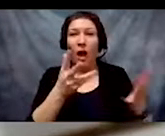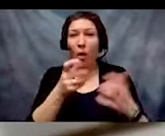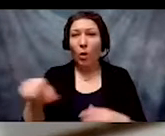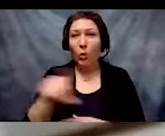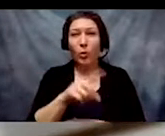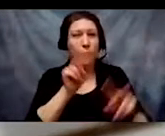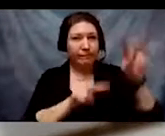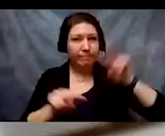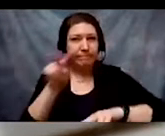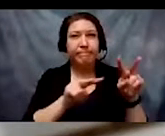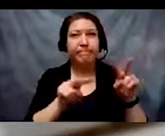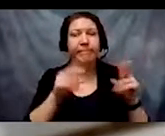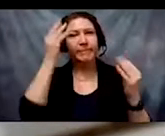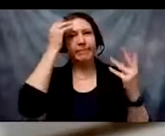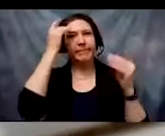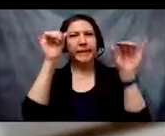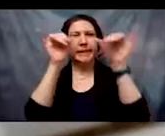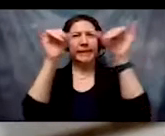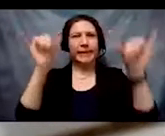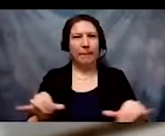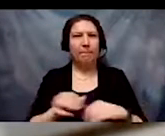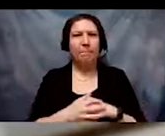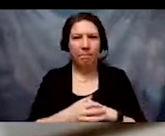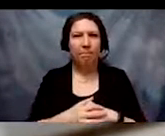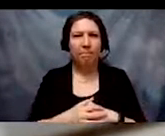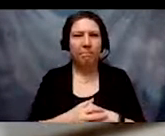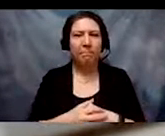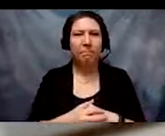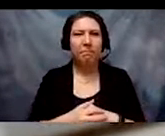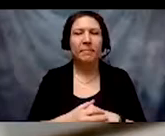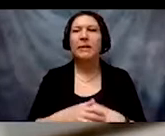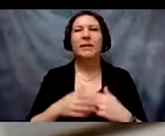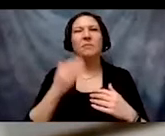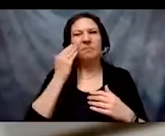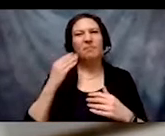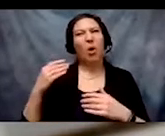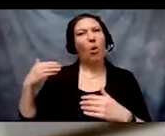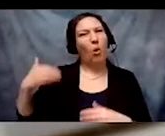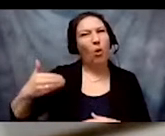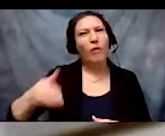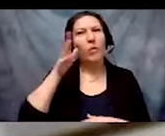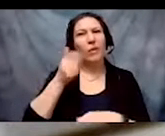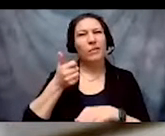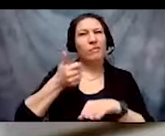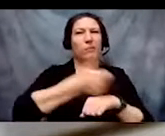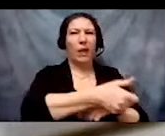instead of accepting common explanations that blame the person or group who is being harmed by these systems.